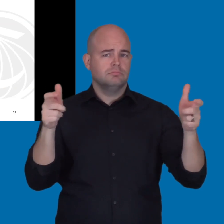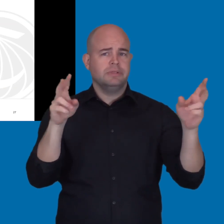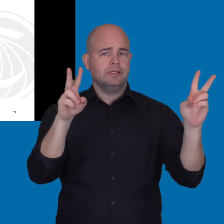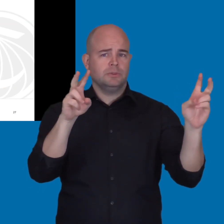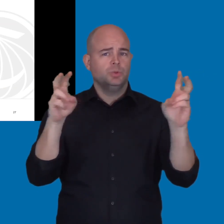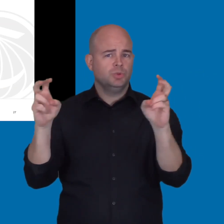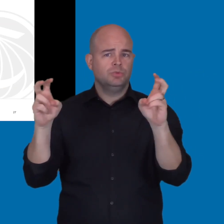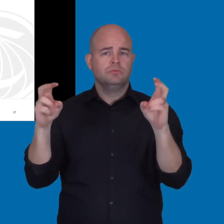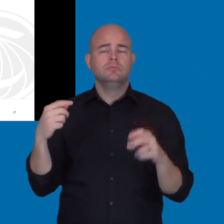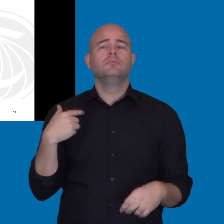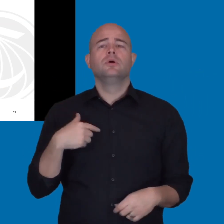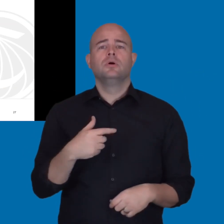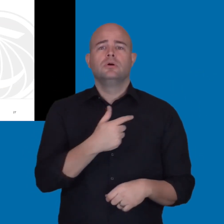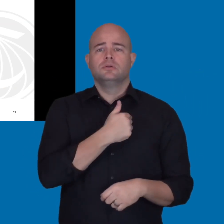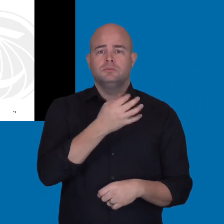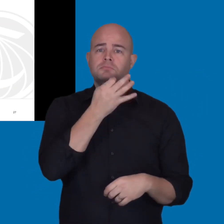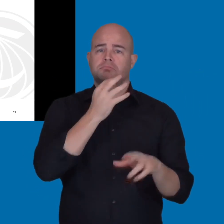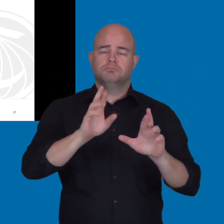So, accessibility is a big issue.